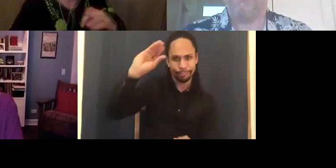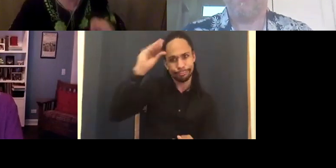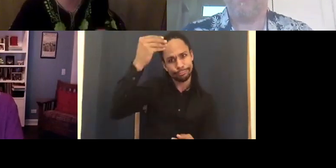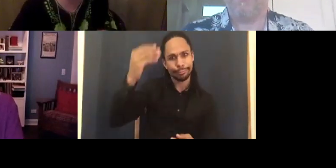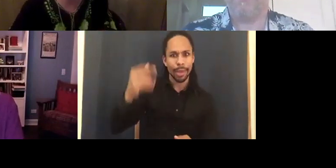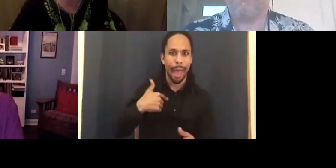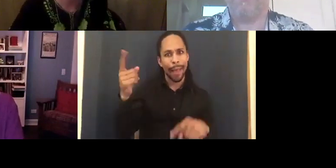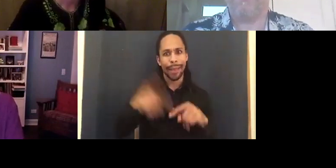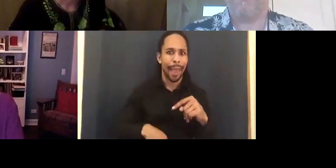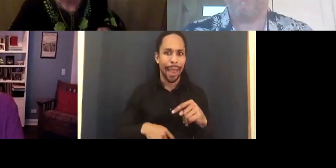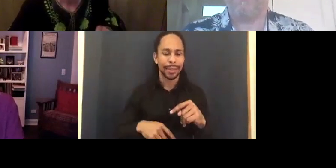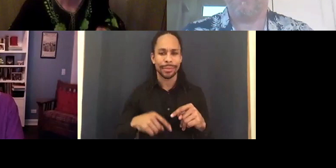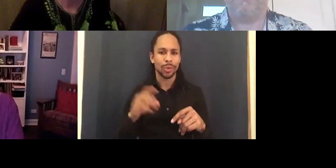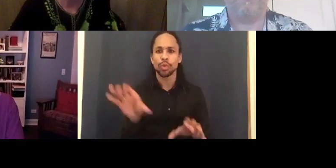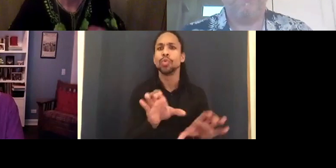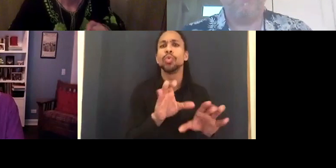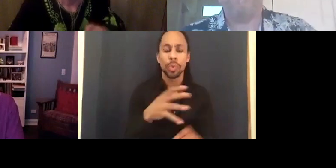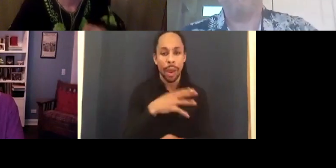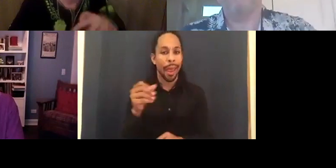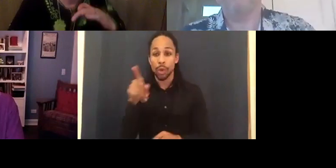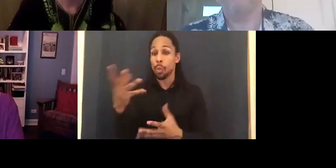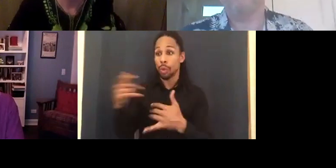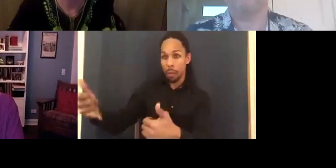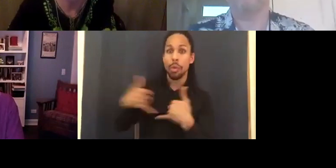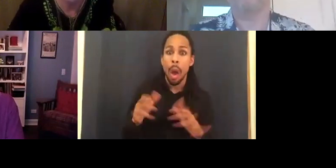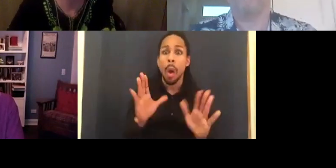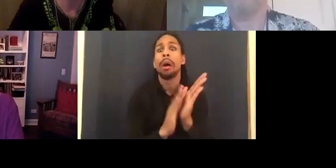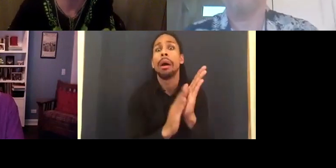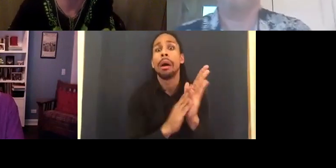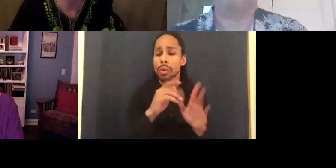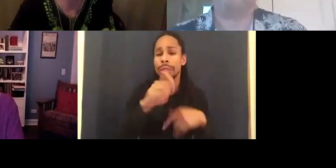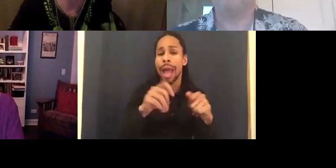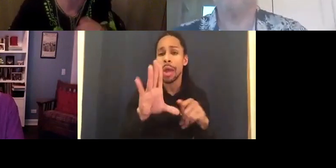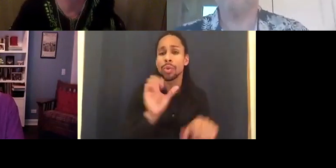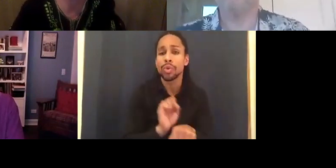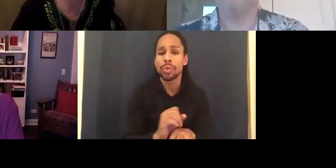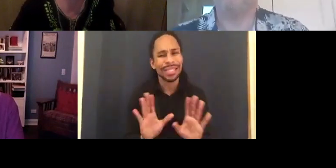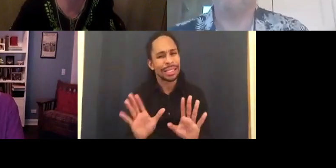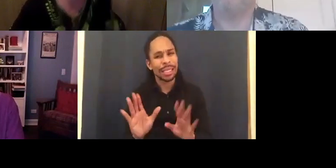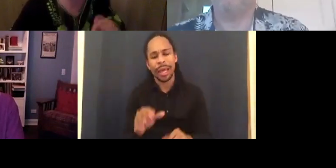Imagine this: Middle aged guy, nothing left to live for, comes out of prison, sees